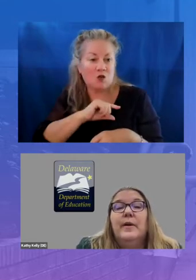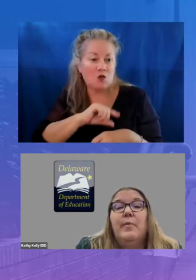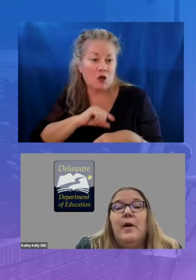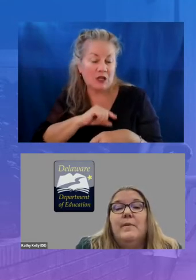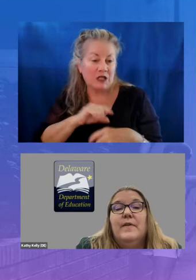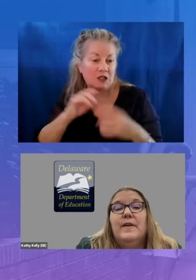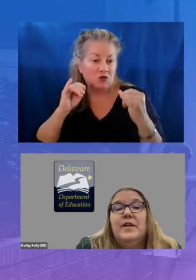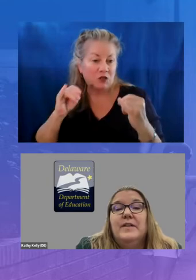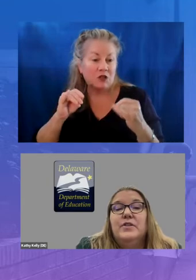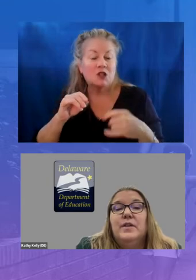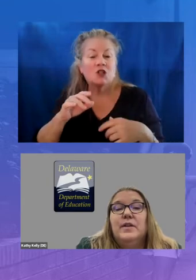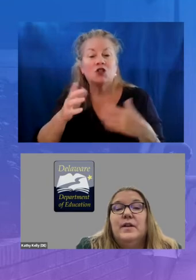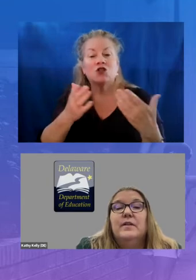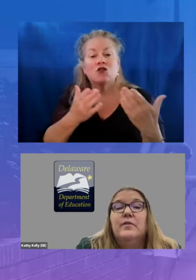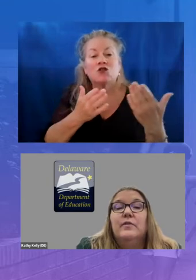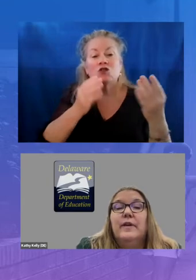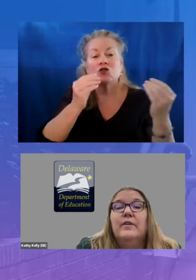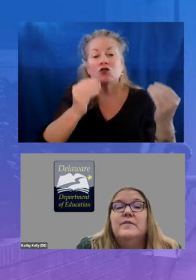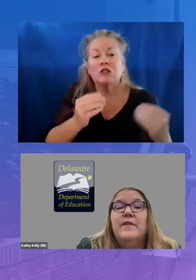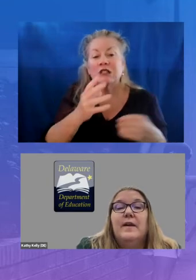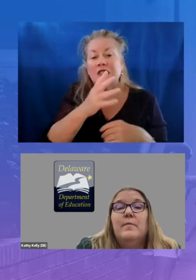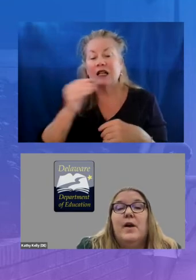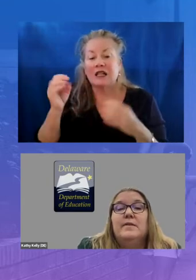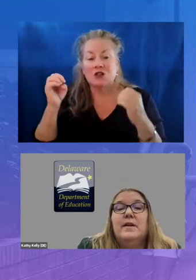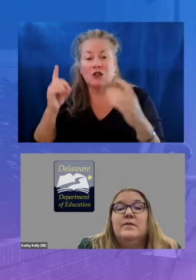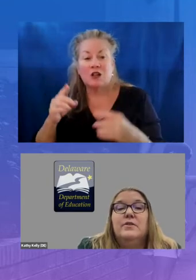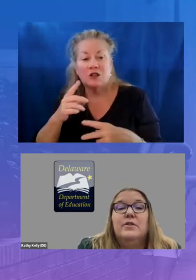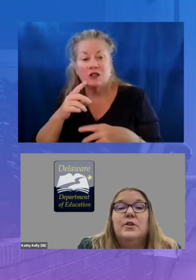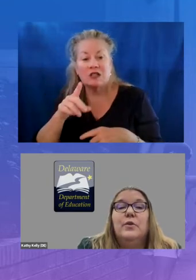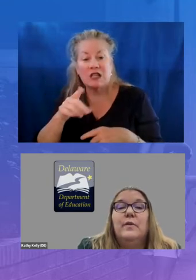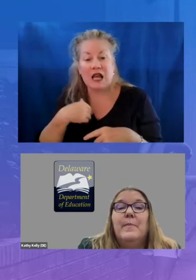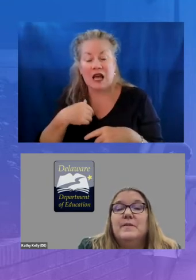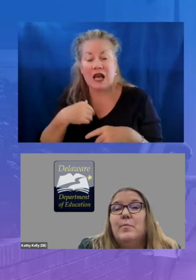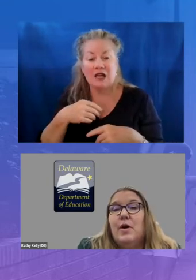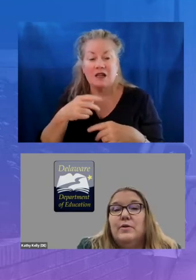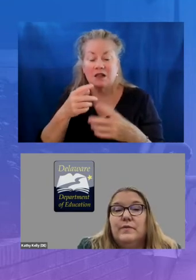department of education conducted a rigorous vetting process to secure the best partners for